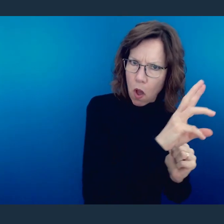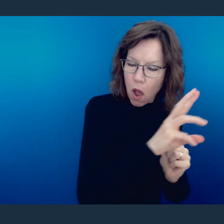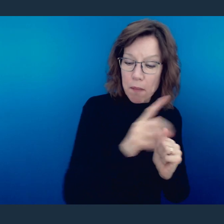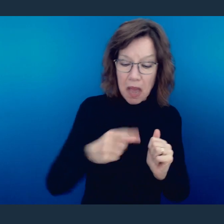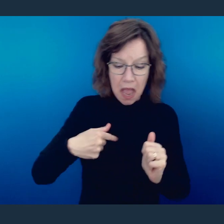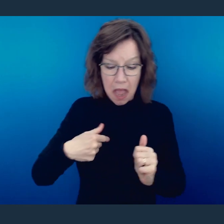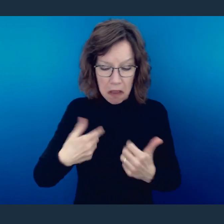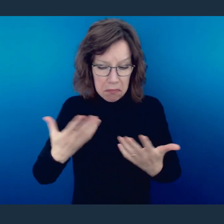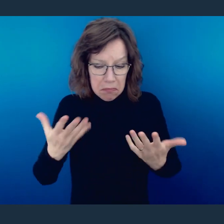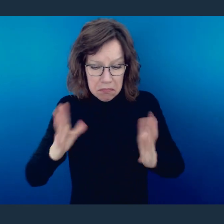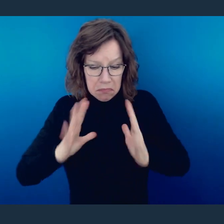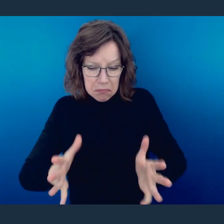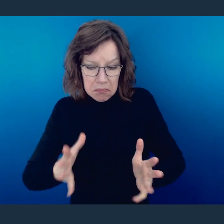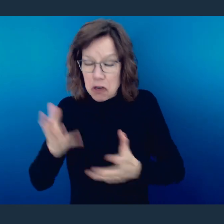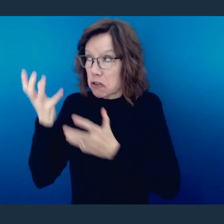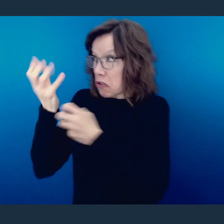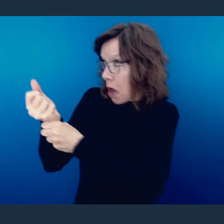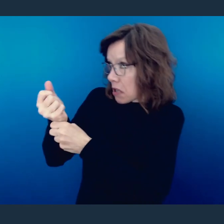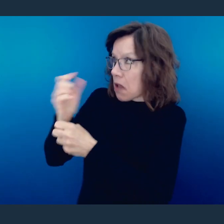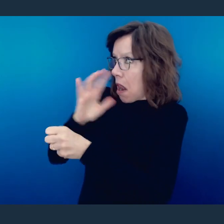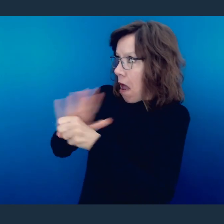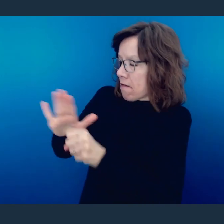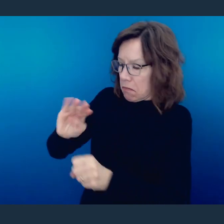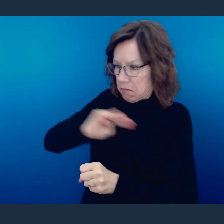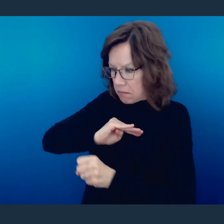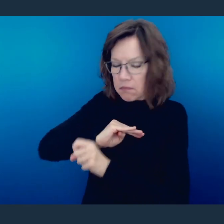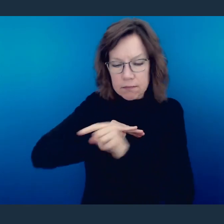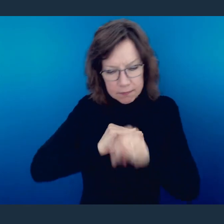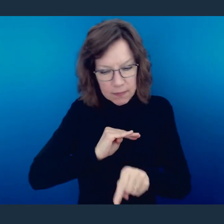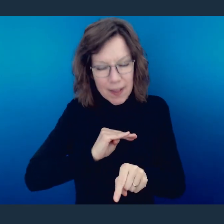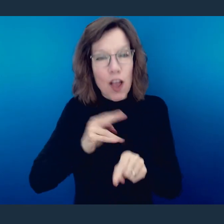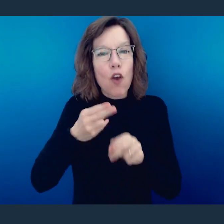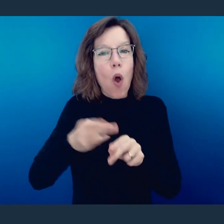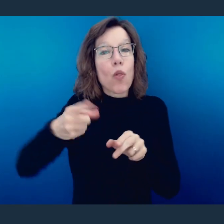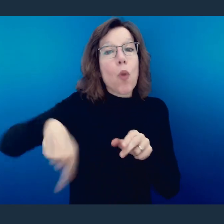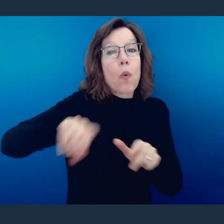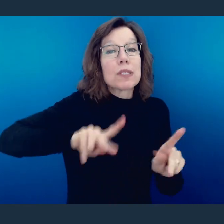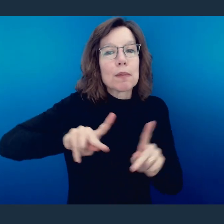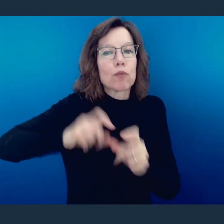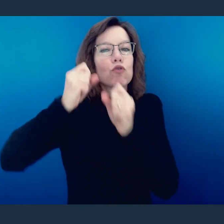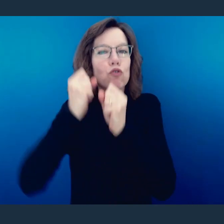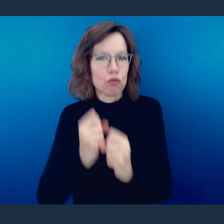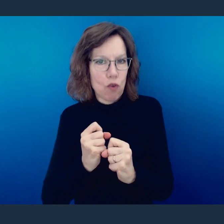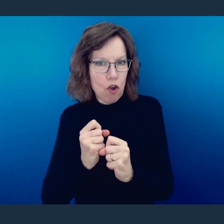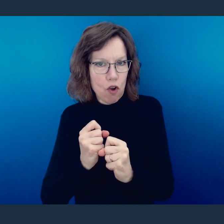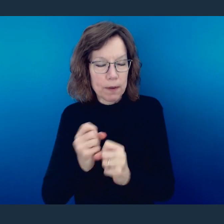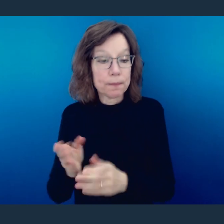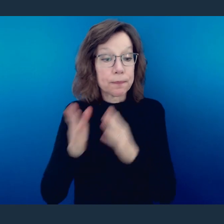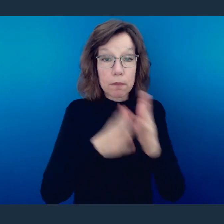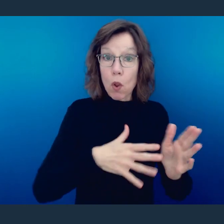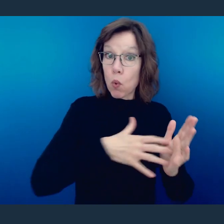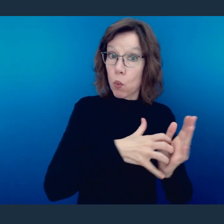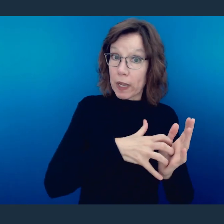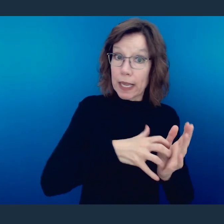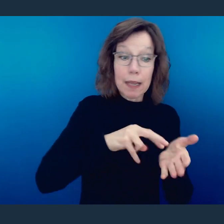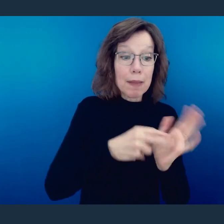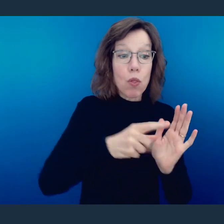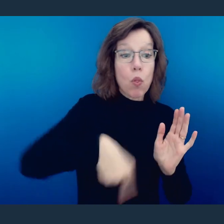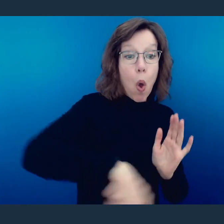these burdens to be placed on them. And therefore he views them as strong. And then we have what he refers to as the weak. He's really talking about those who